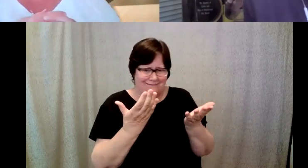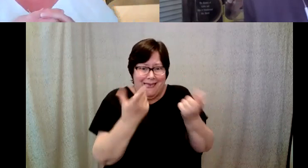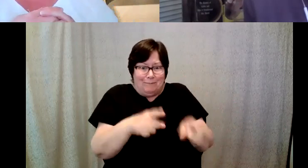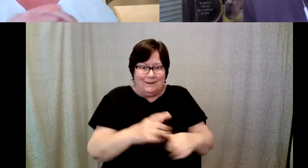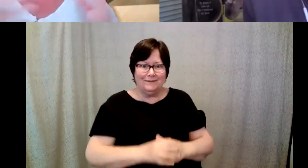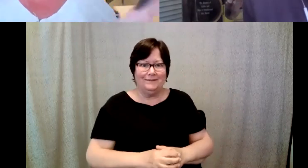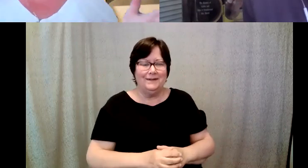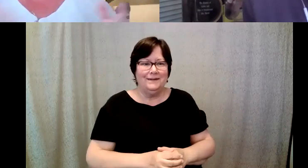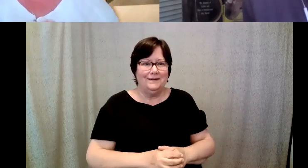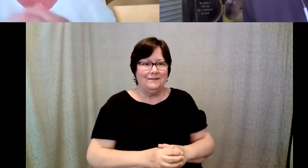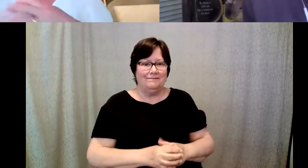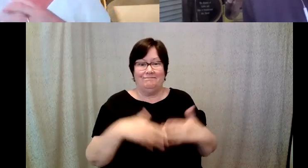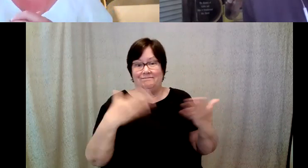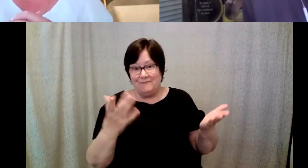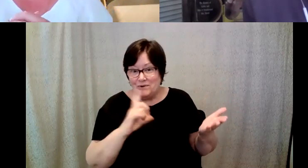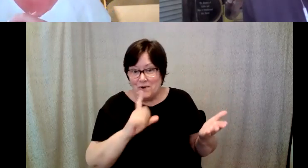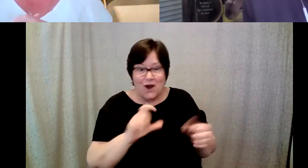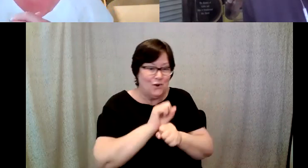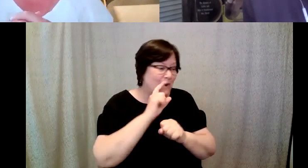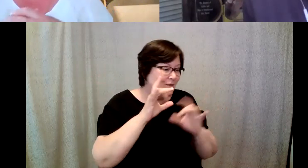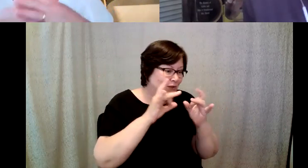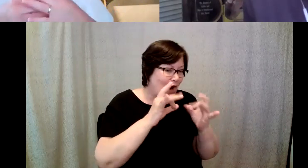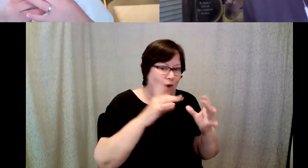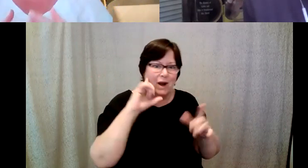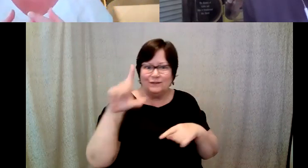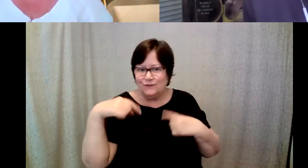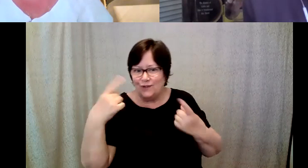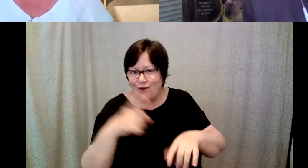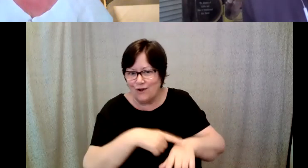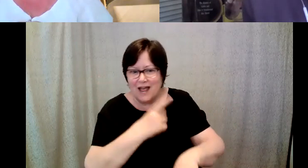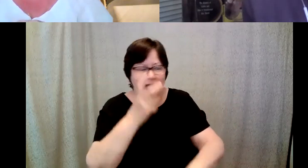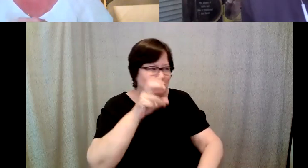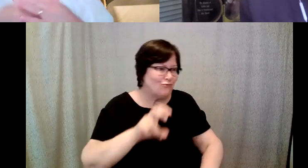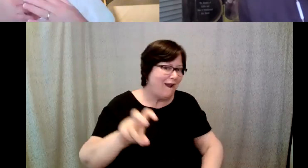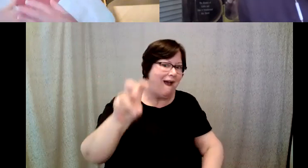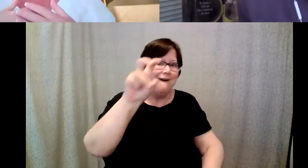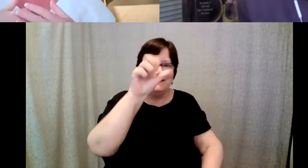and and working for for Starbucks for this long and traveling all over Asia and you're